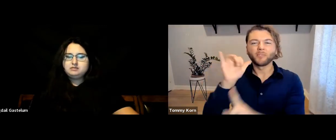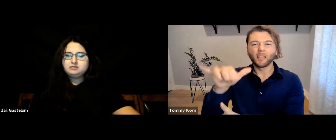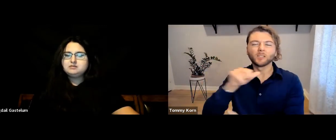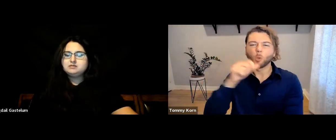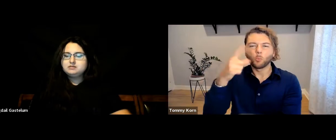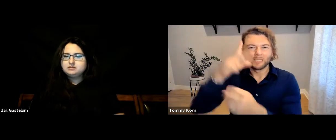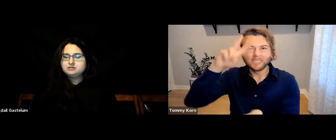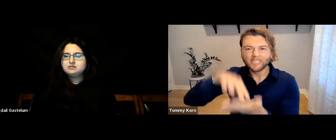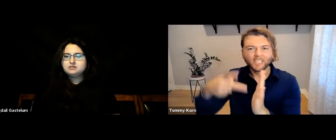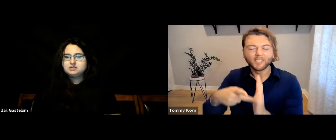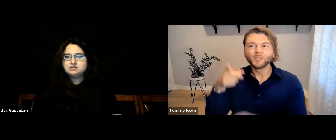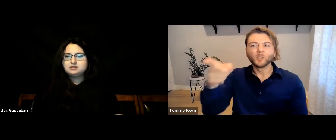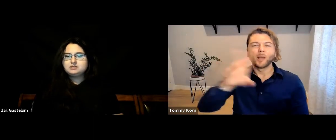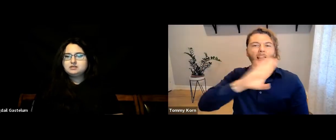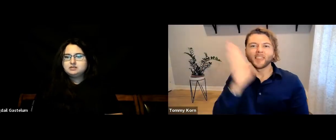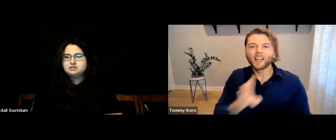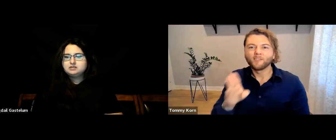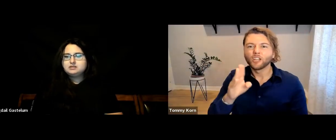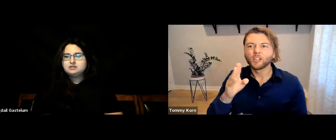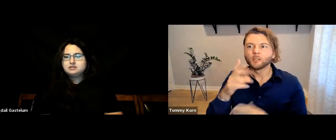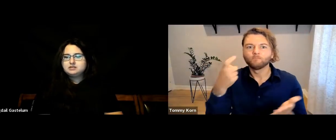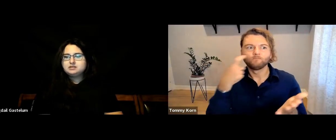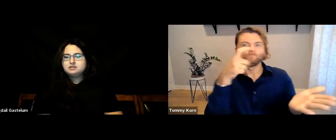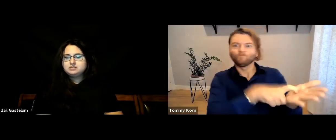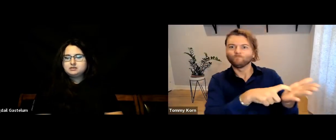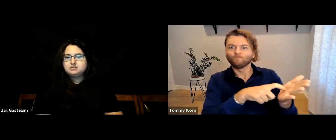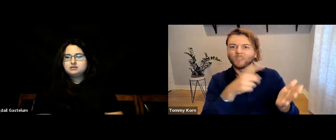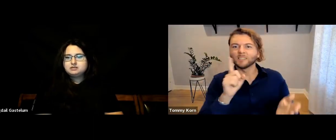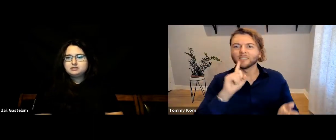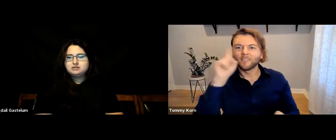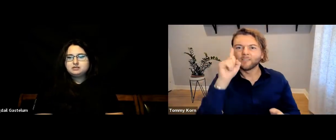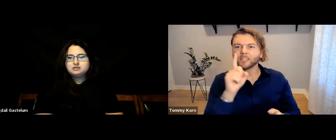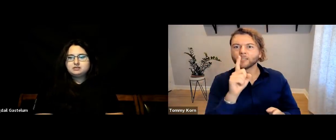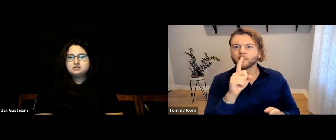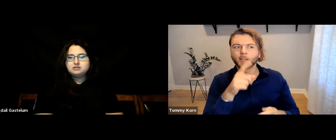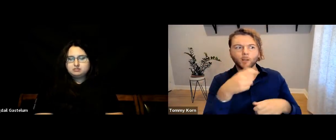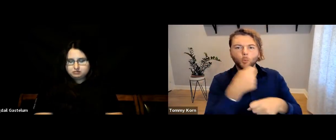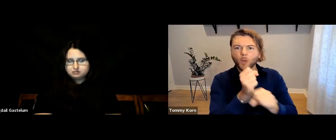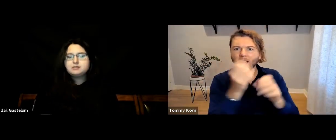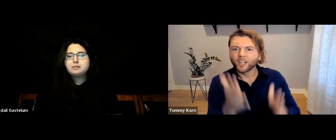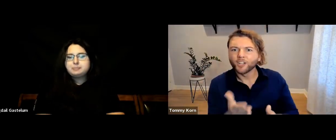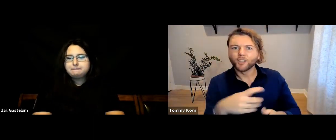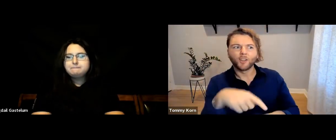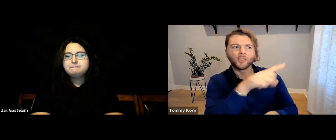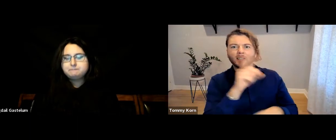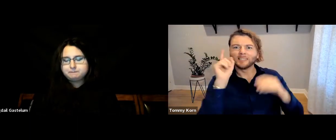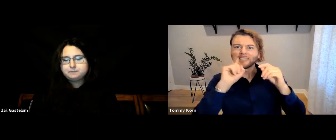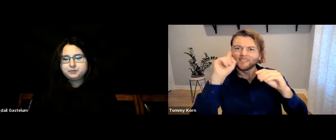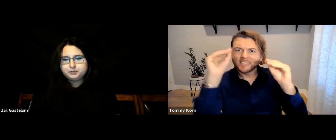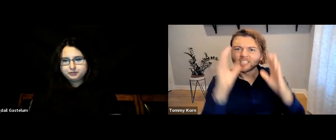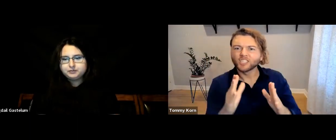That’s not the right attitude to have. They never recognize the Deaf creators and teachers